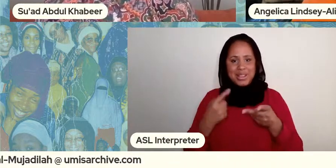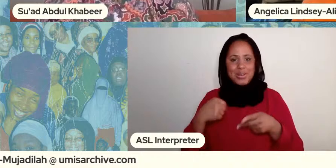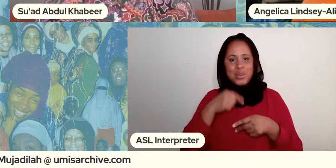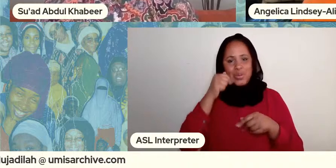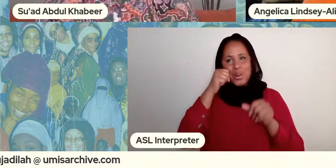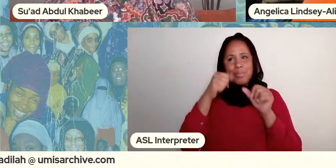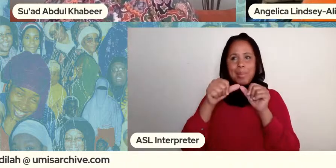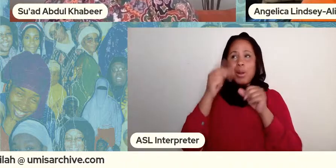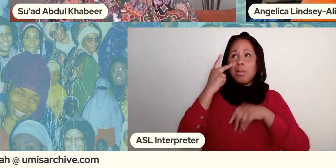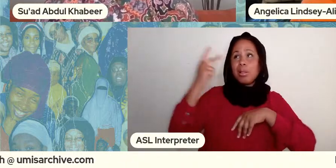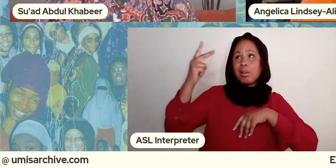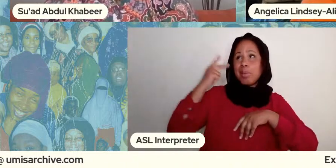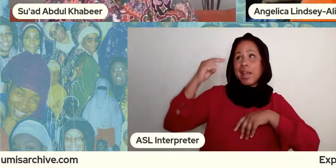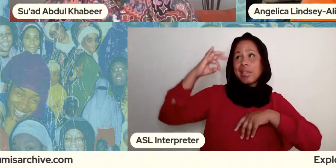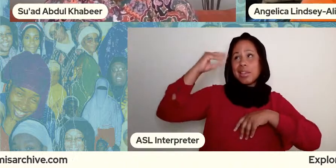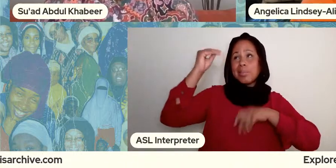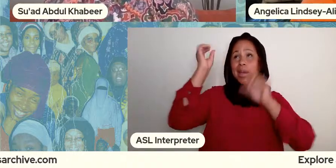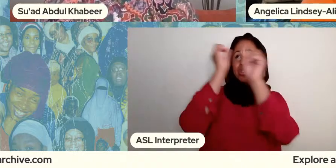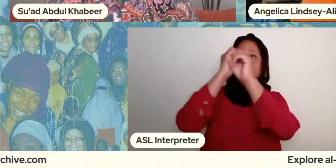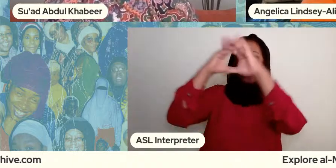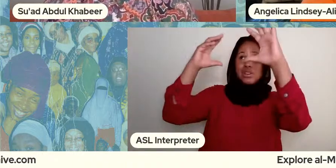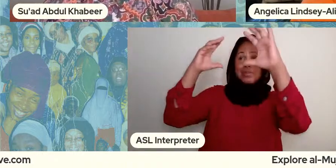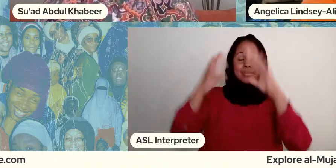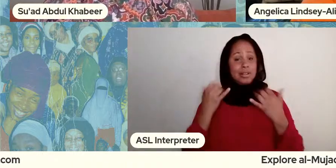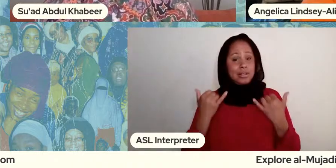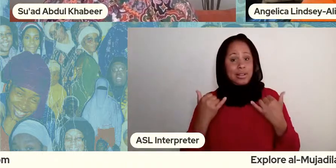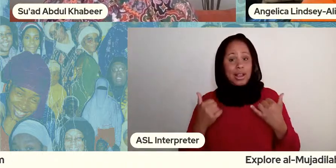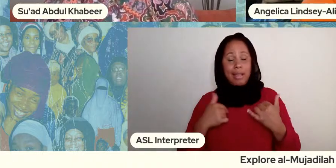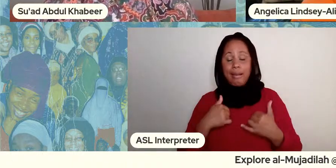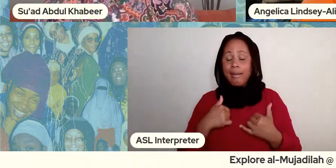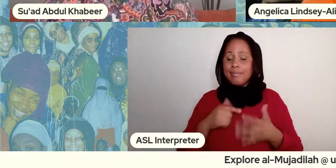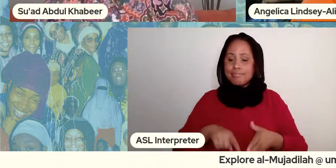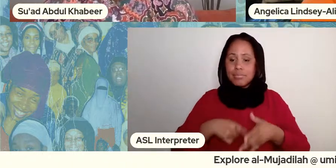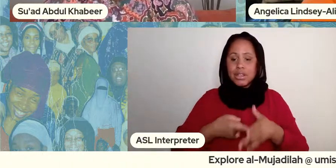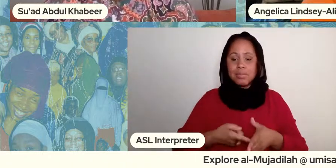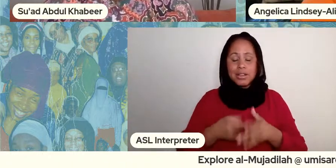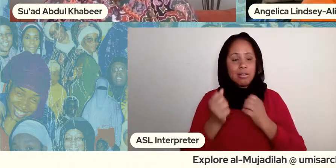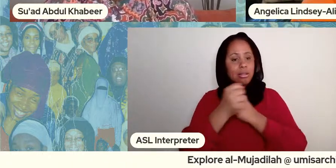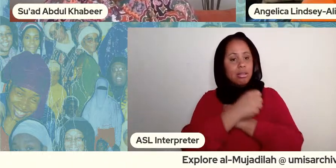name of allah for the love of muhammad to honor the ancestors and in celebration of my people